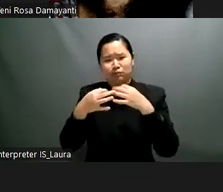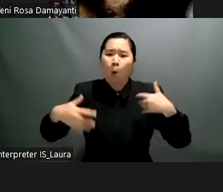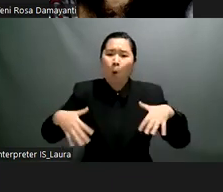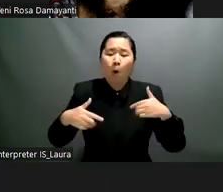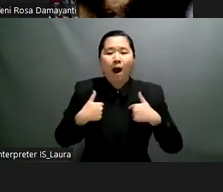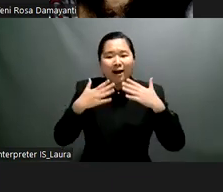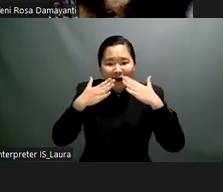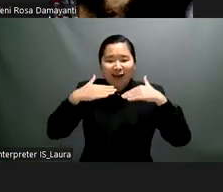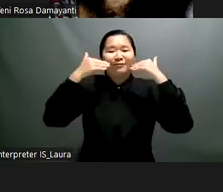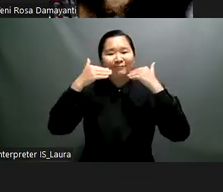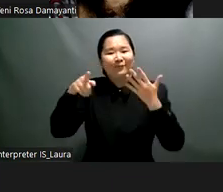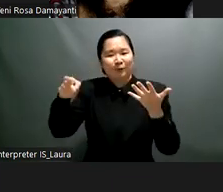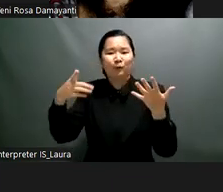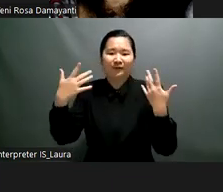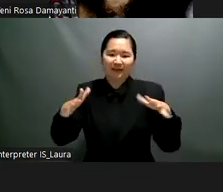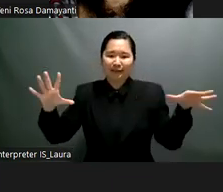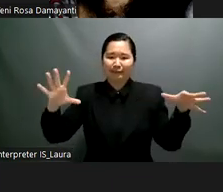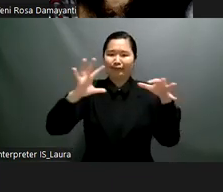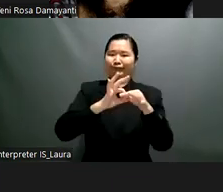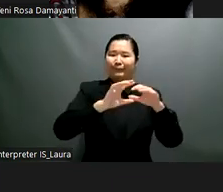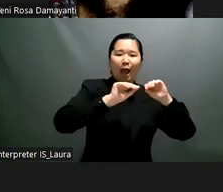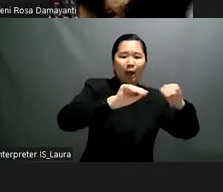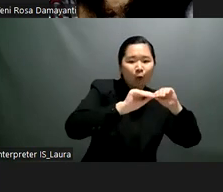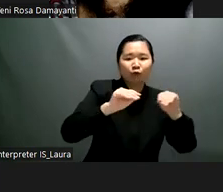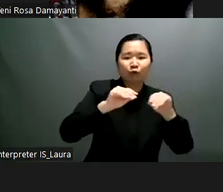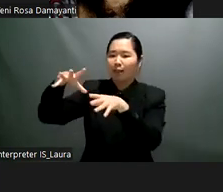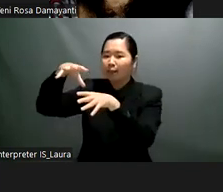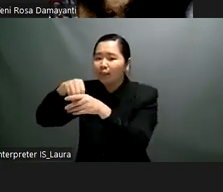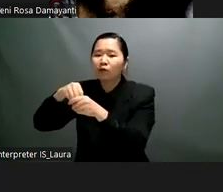particularly when we're talking about technology and digital classrooms the importance of